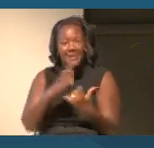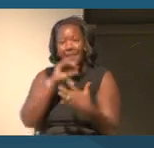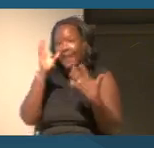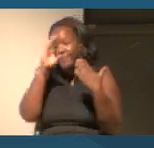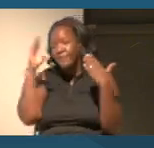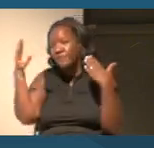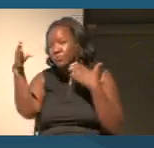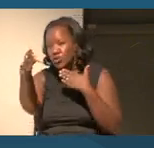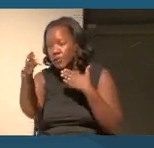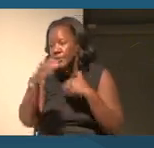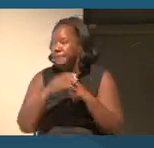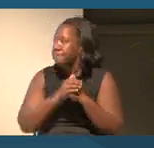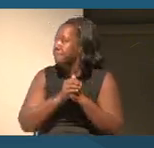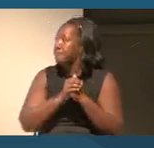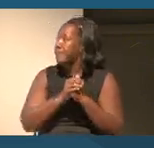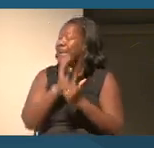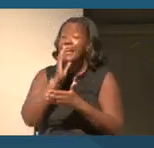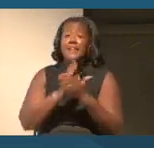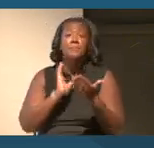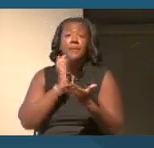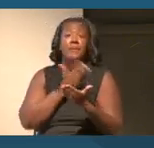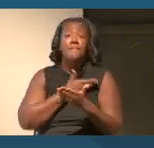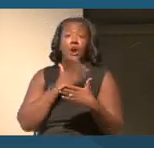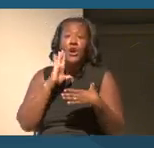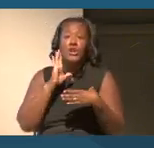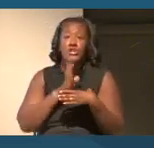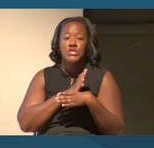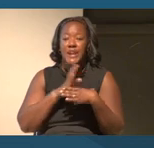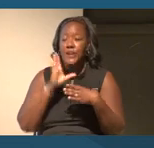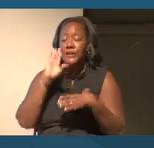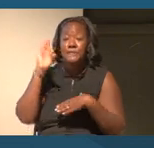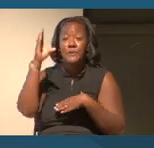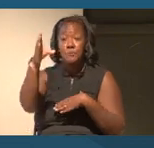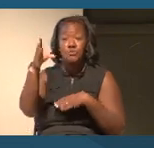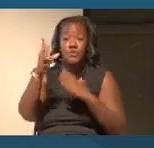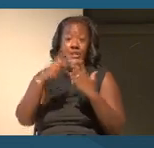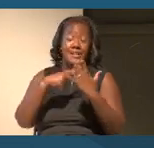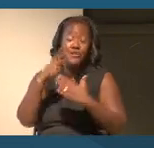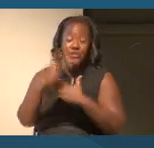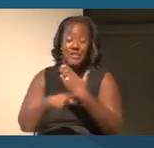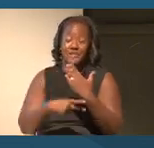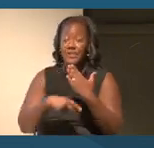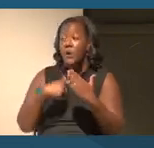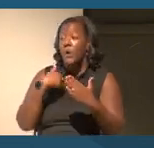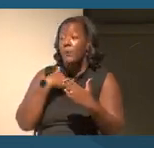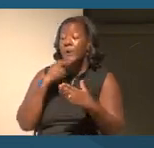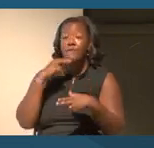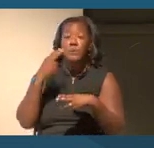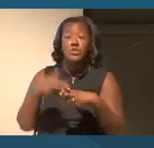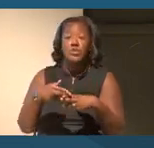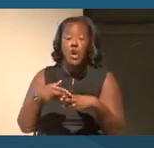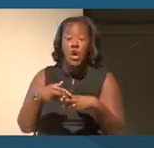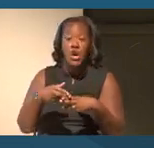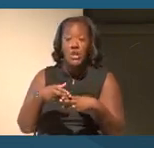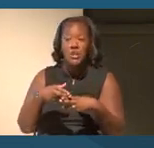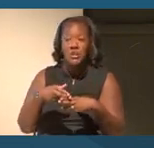So as part of our Shared Future initiative, we have an initiative that is entitled Reckoning with Our Racial Past.